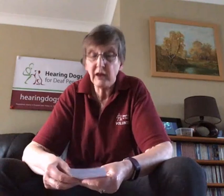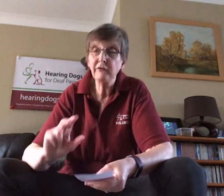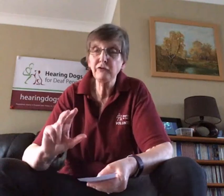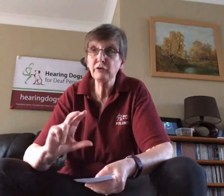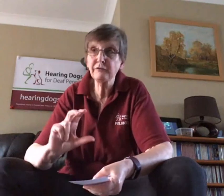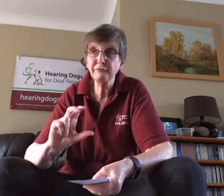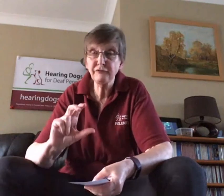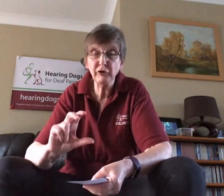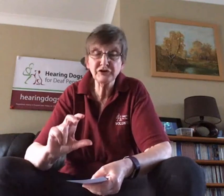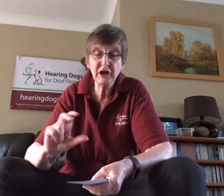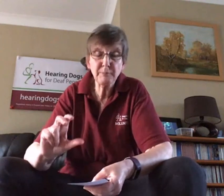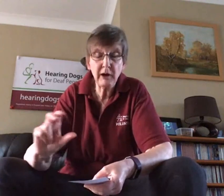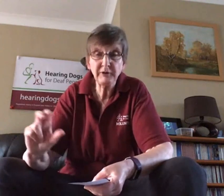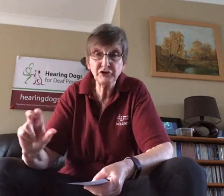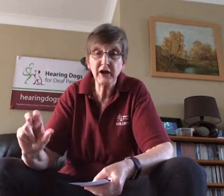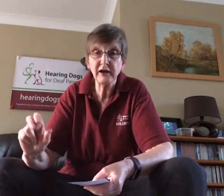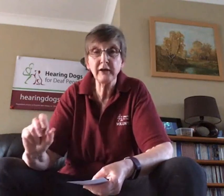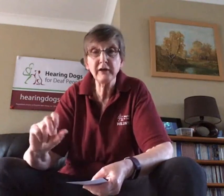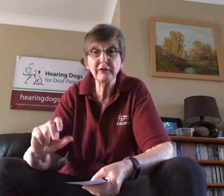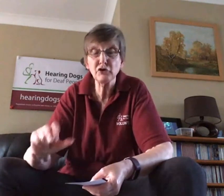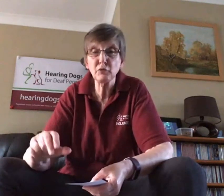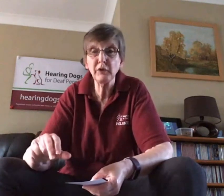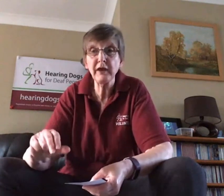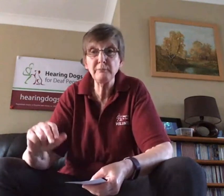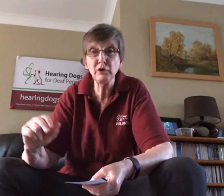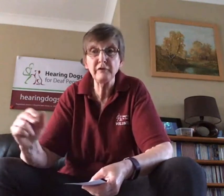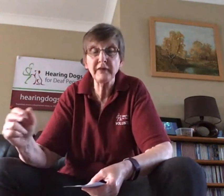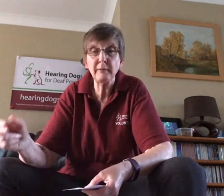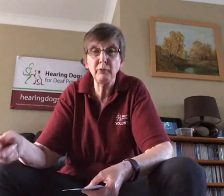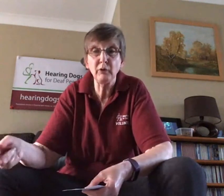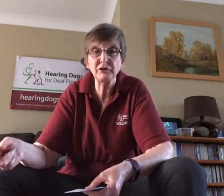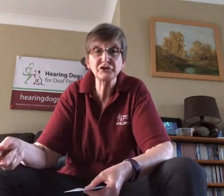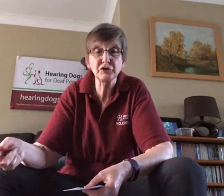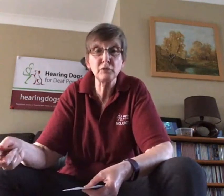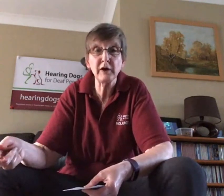If you're a volunteer puppy trainer then the dog will then move at that point to one of